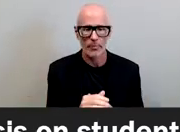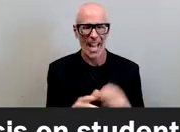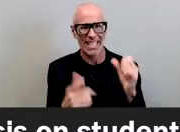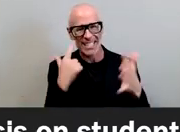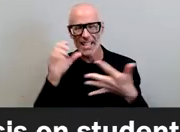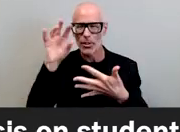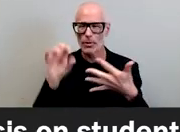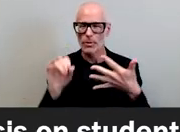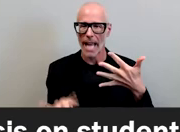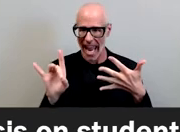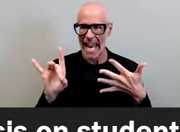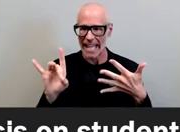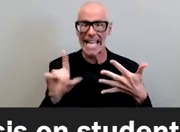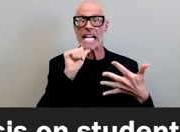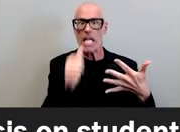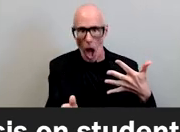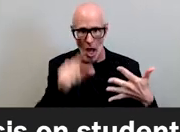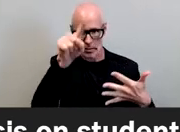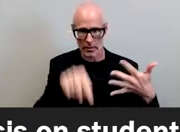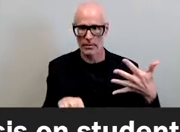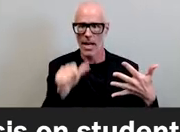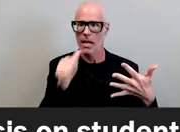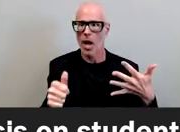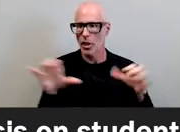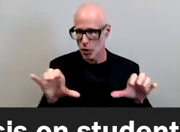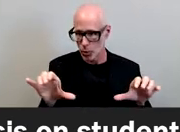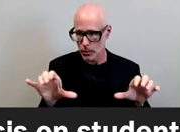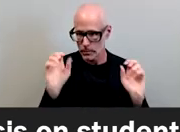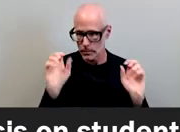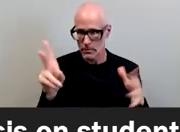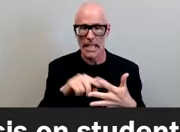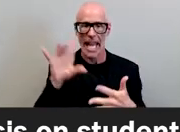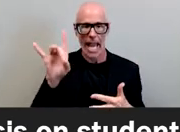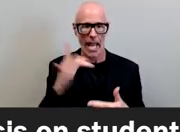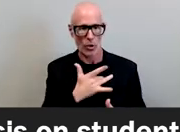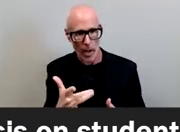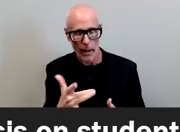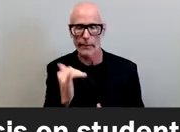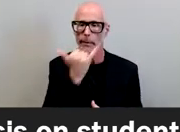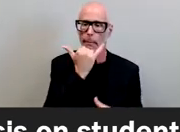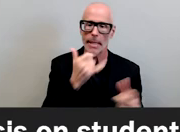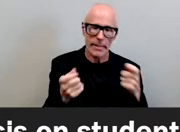not to do right these are eight trends eight ways that racial equities mishandle eight ways that